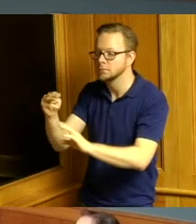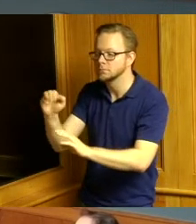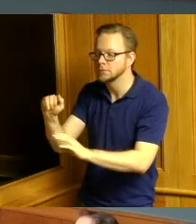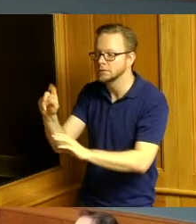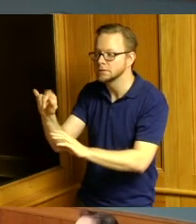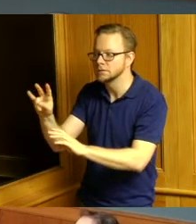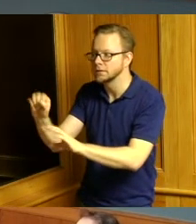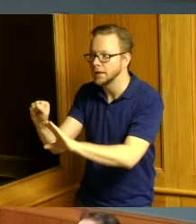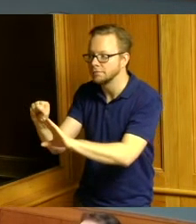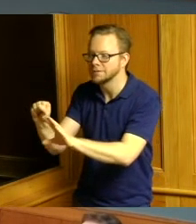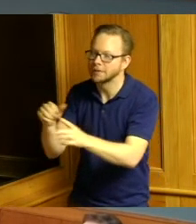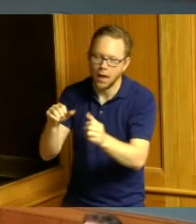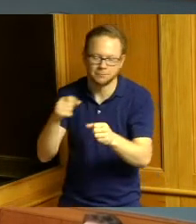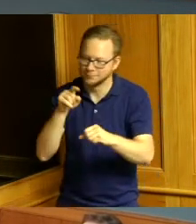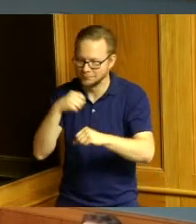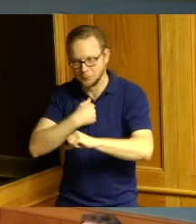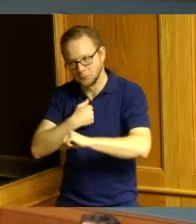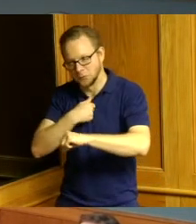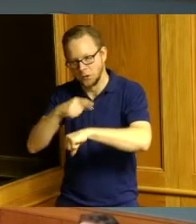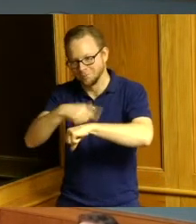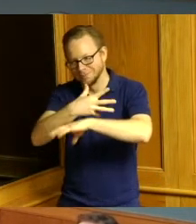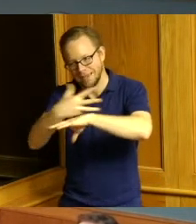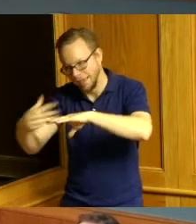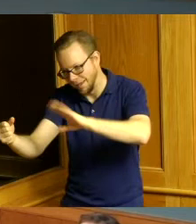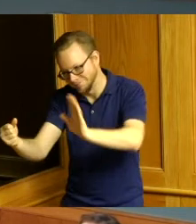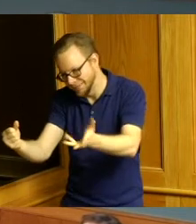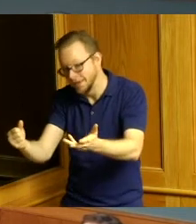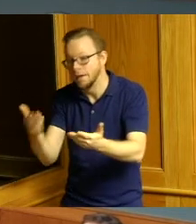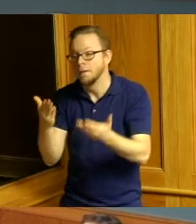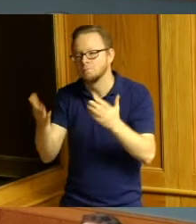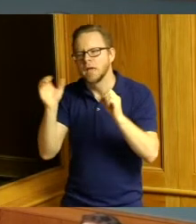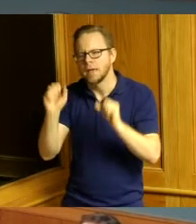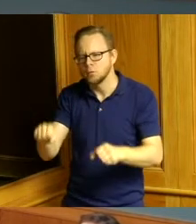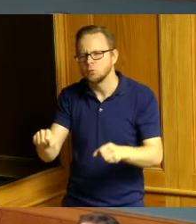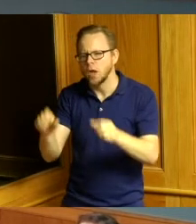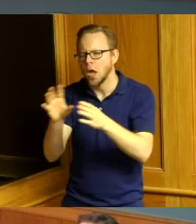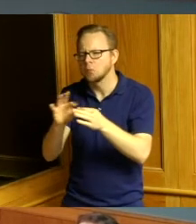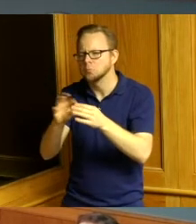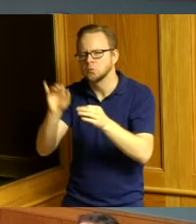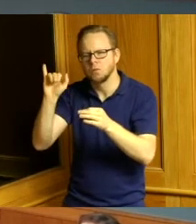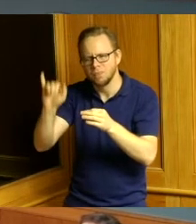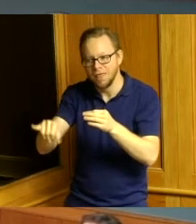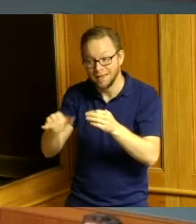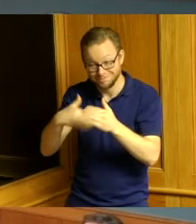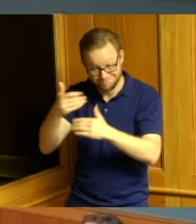yeah you ran out of time and maybe you can talk about that path the next time you call if you